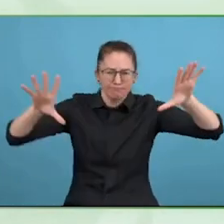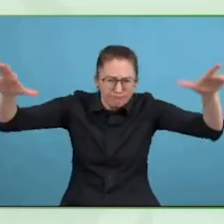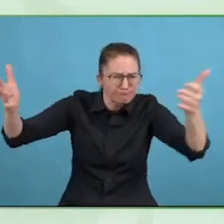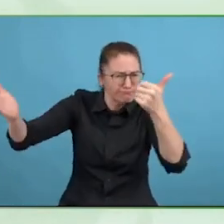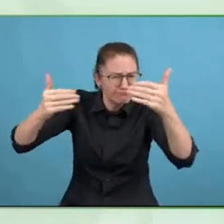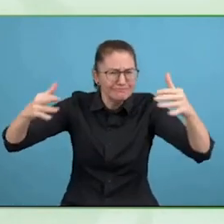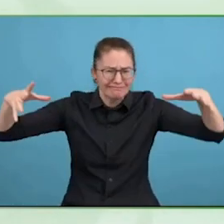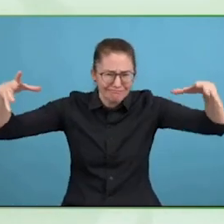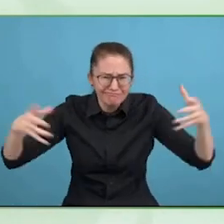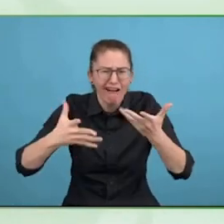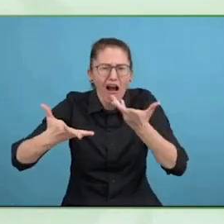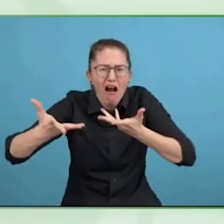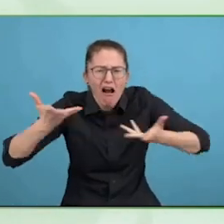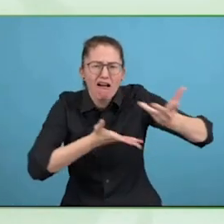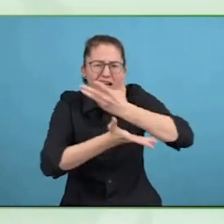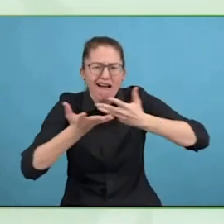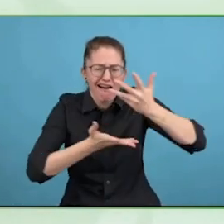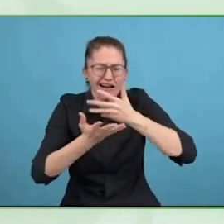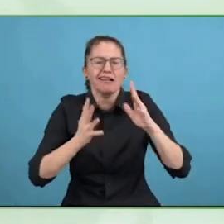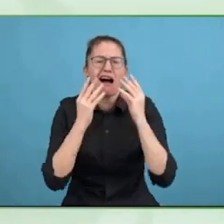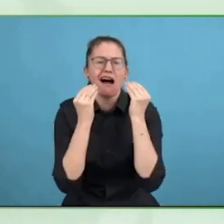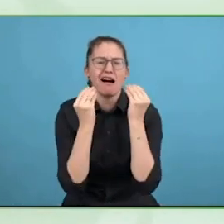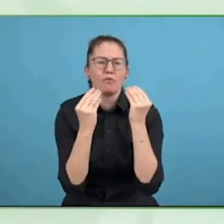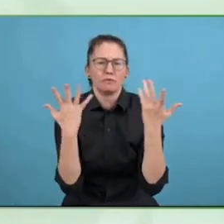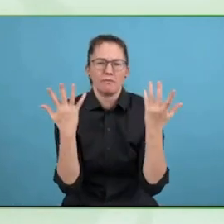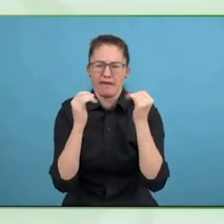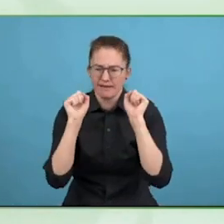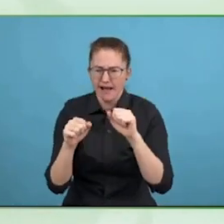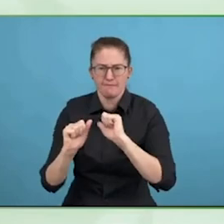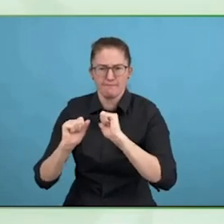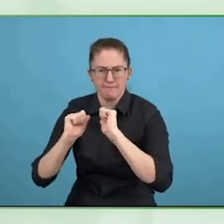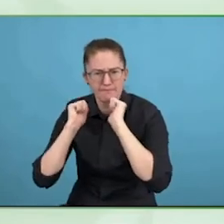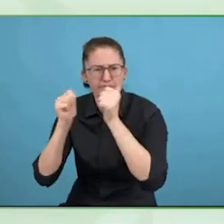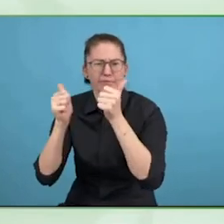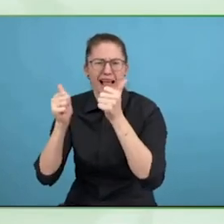We currently have 36 multinational enterprises in the global network